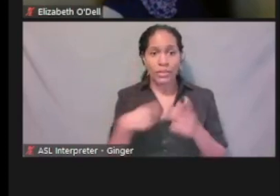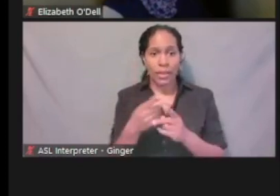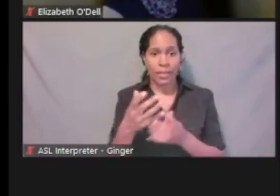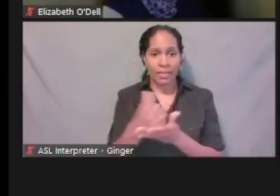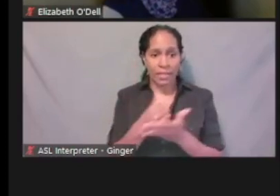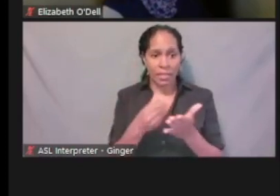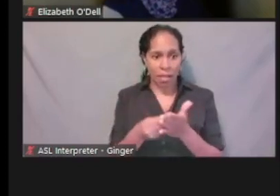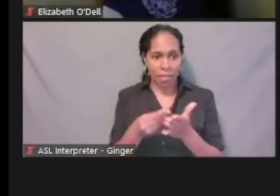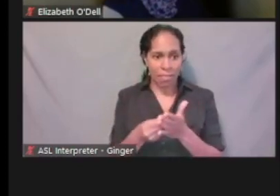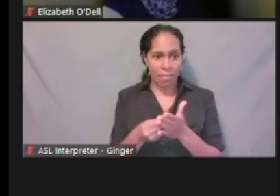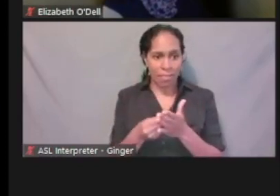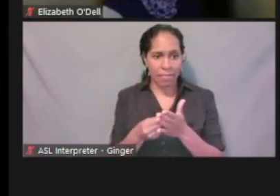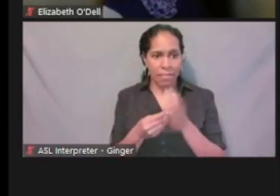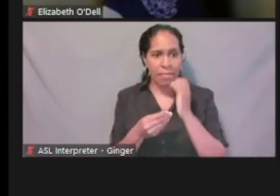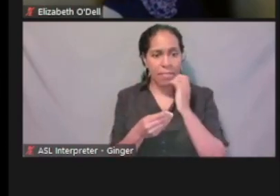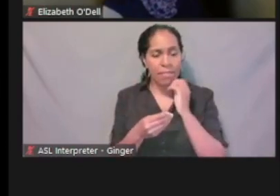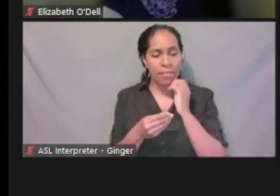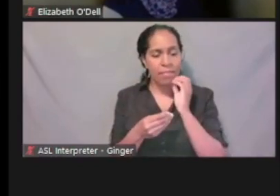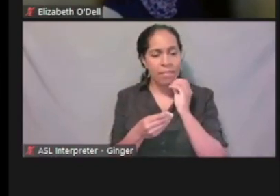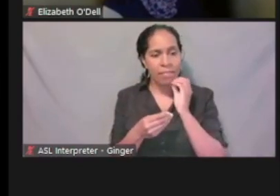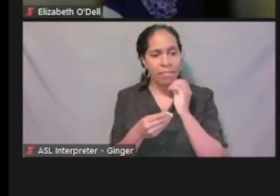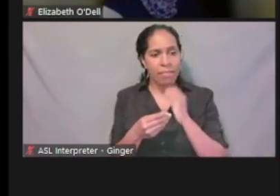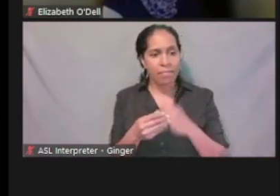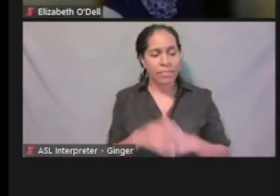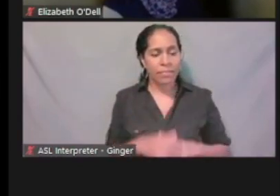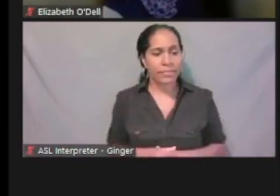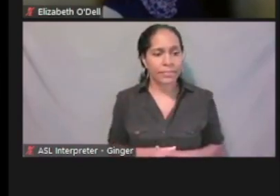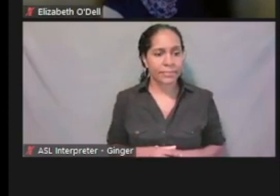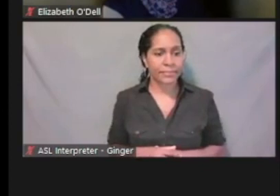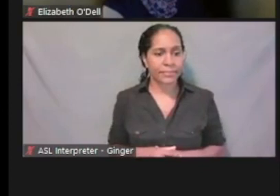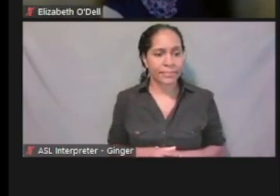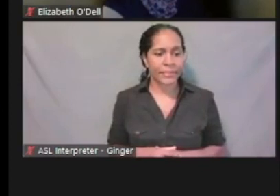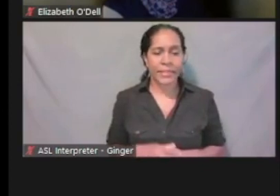it's all based upon what you would enter on a 1040.